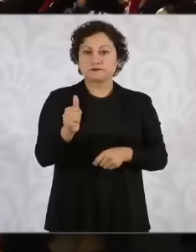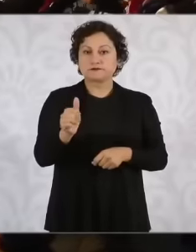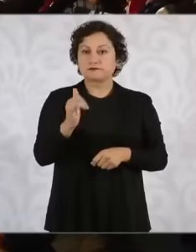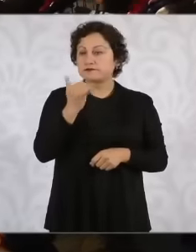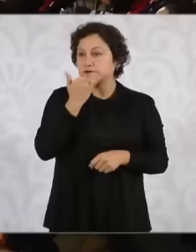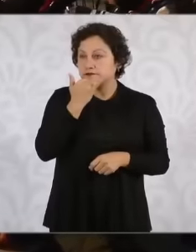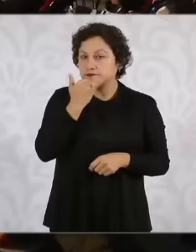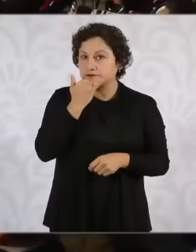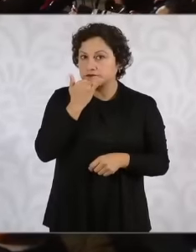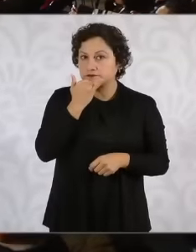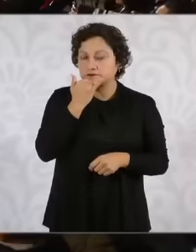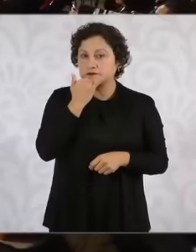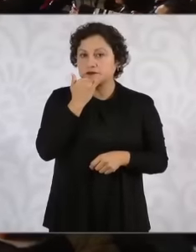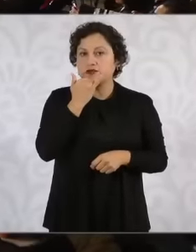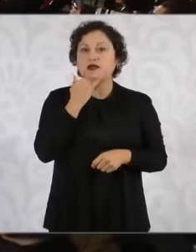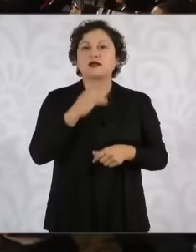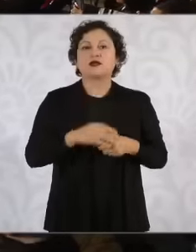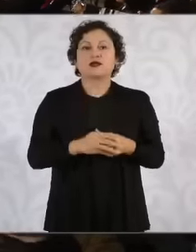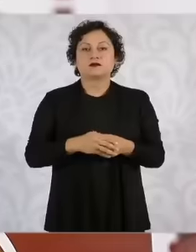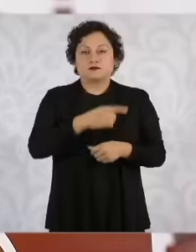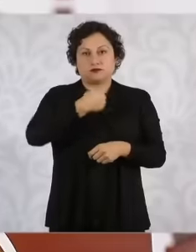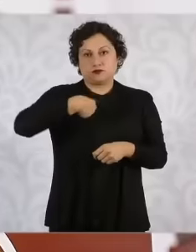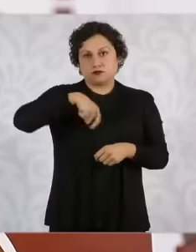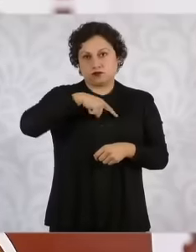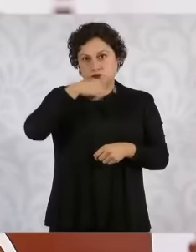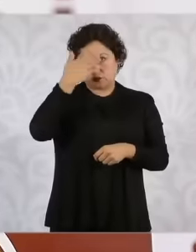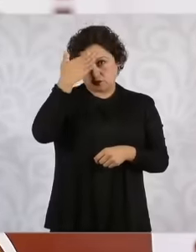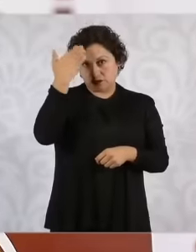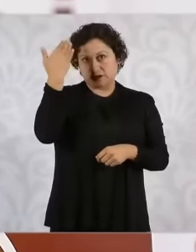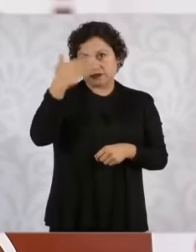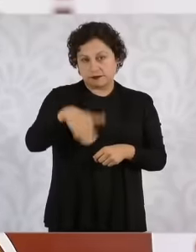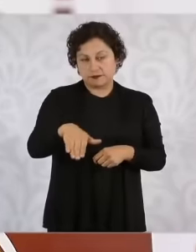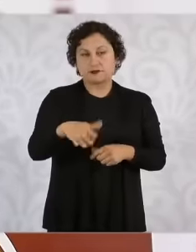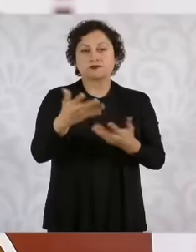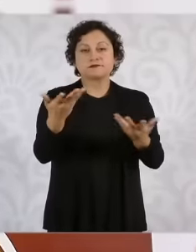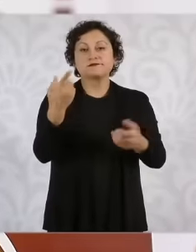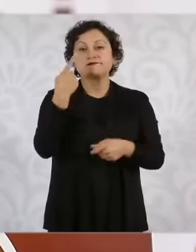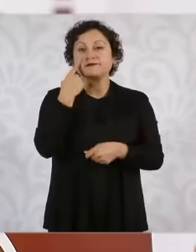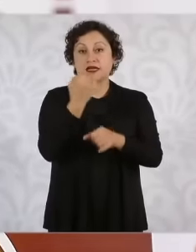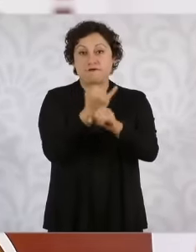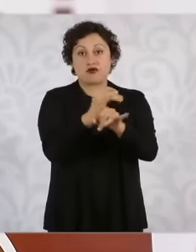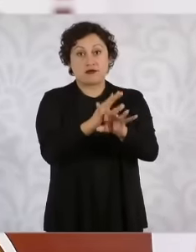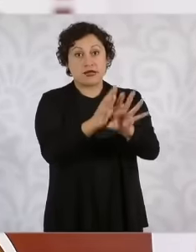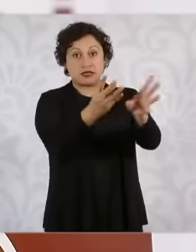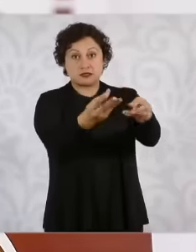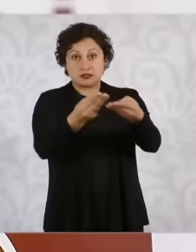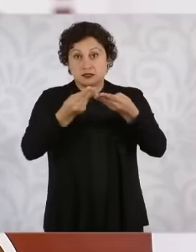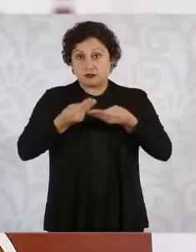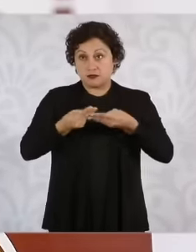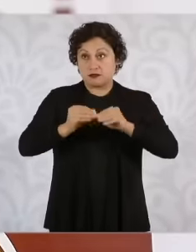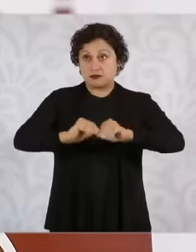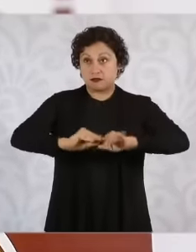lost what we know is I mean obviously we cannot mention everything due to the secret